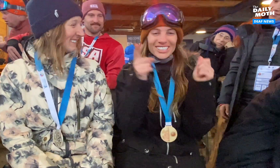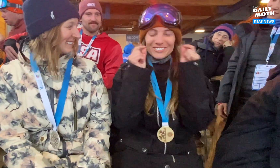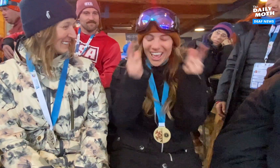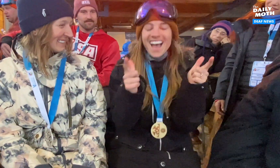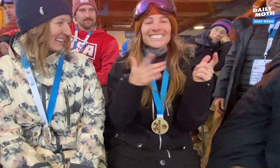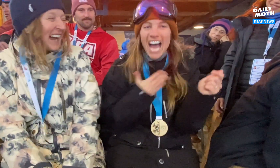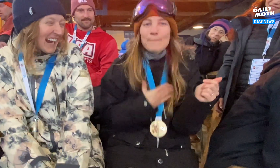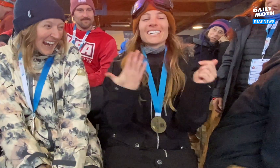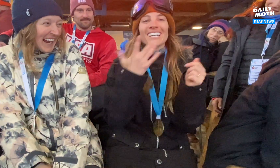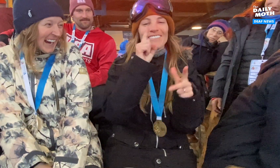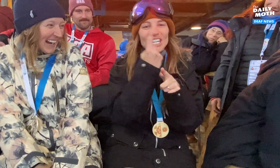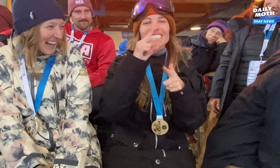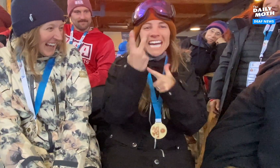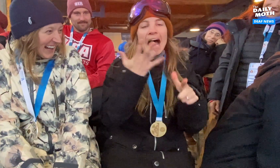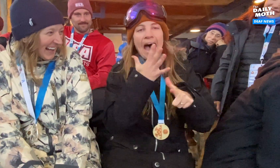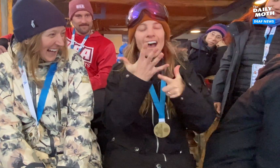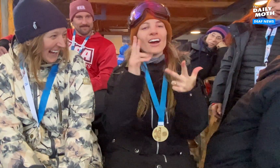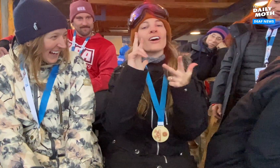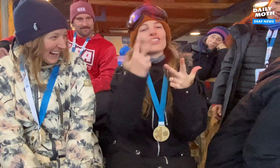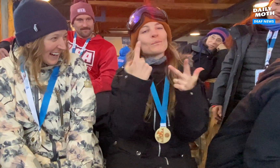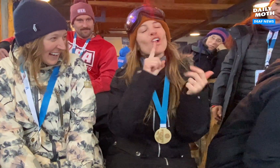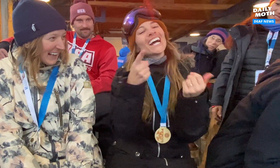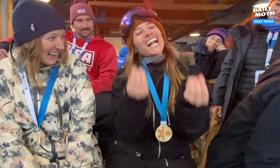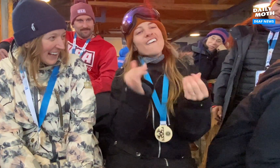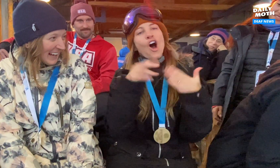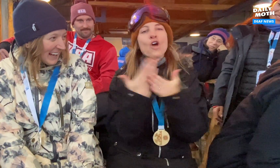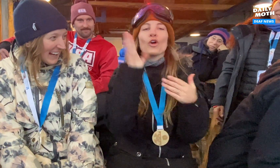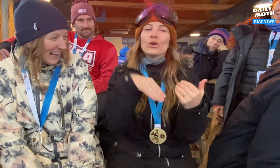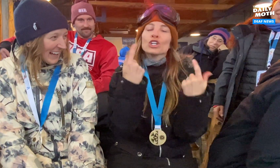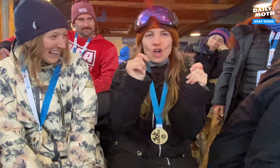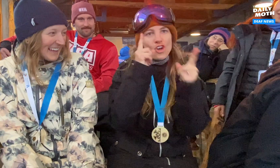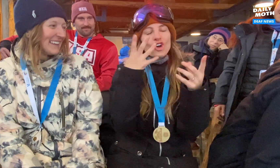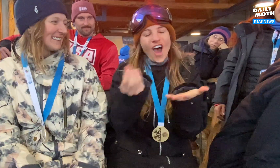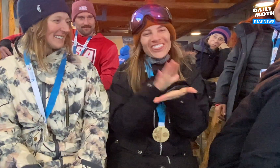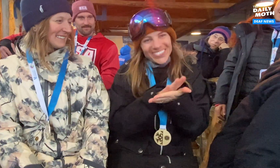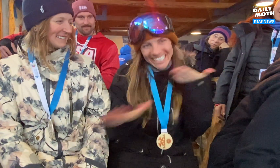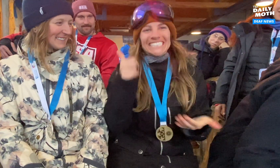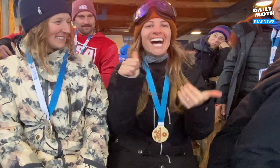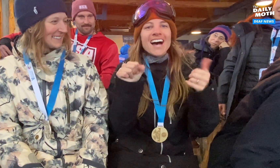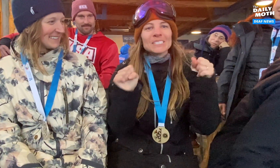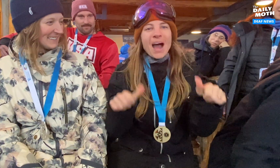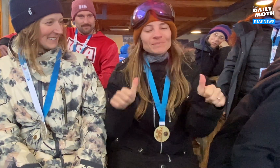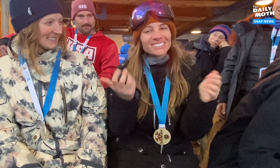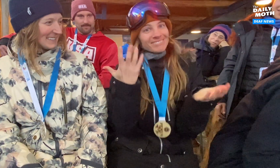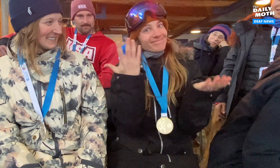I’m really surprised and happy. On my first and second runs, I did okay. For the third run, I gave it all. I tried to go as clean as possible.